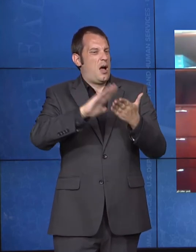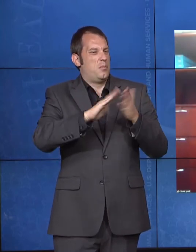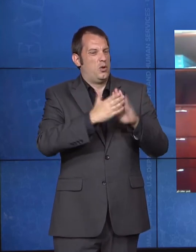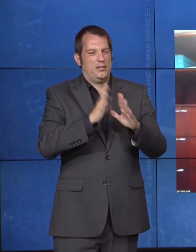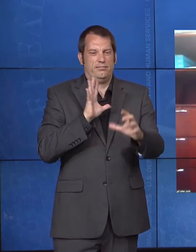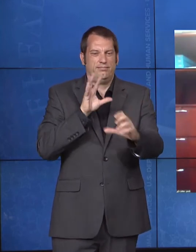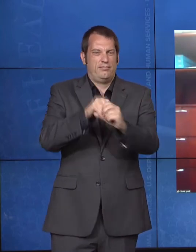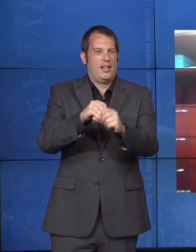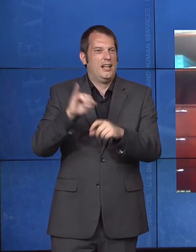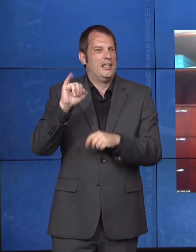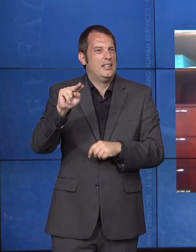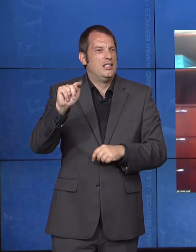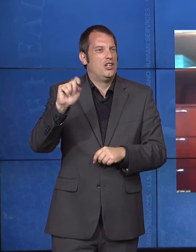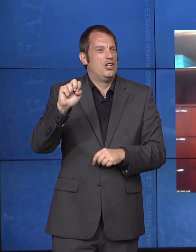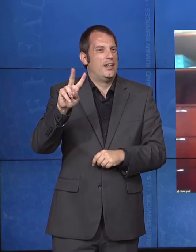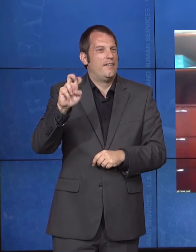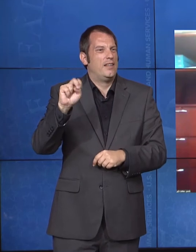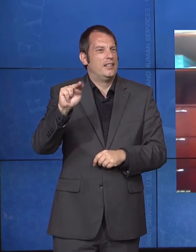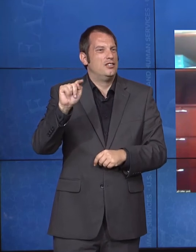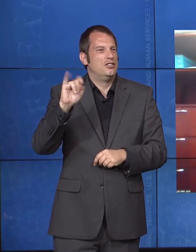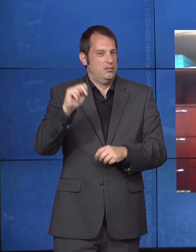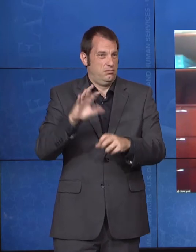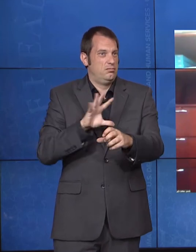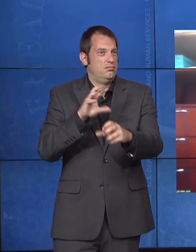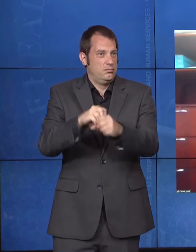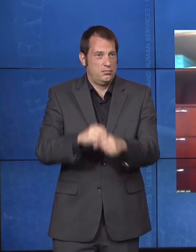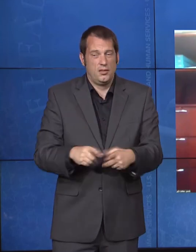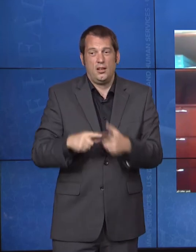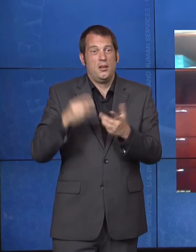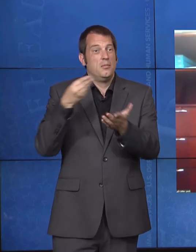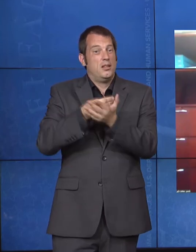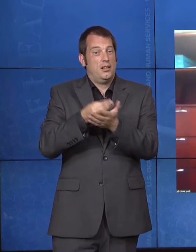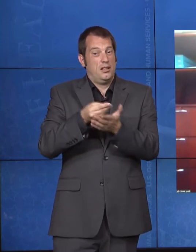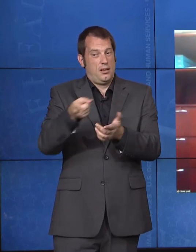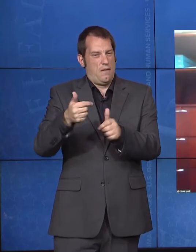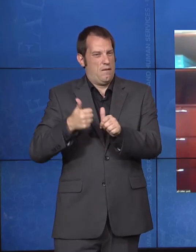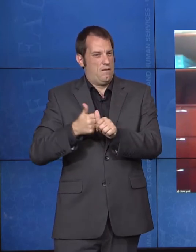tremendous progress in helping individuals leave institutional settings and thrive in